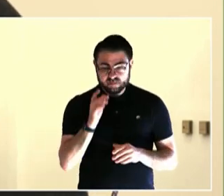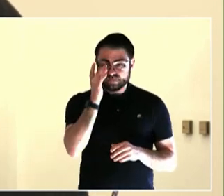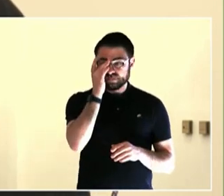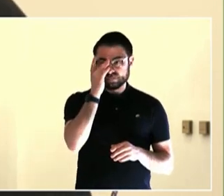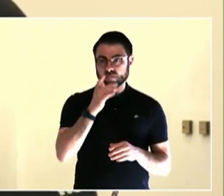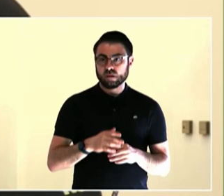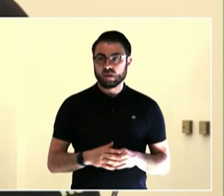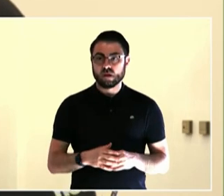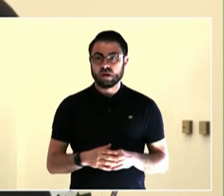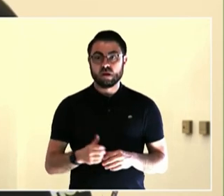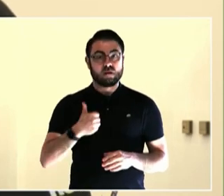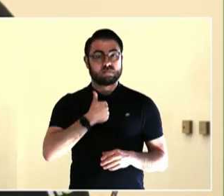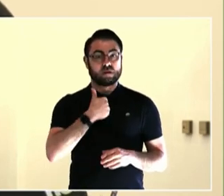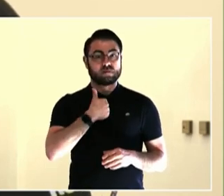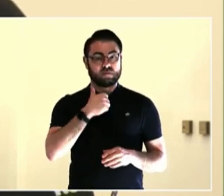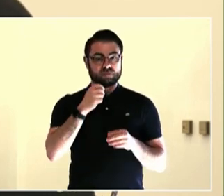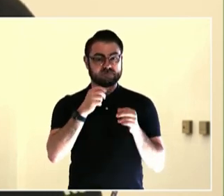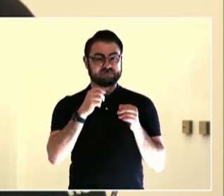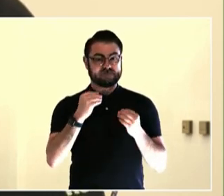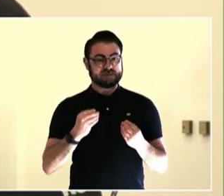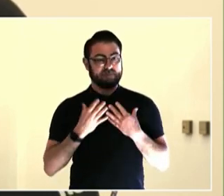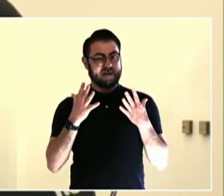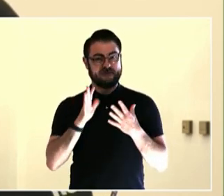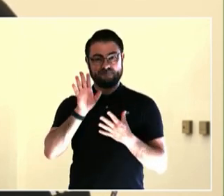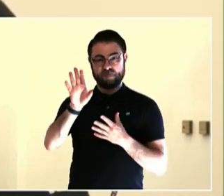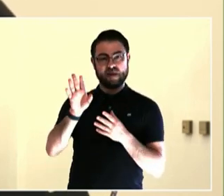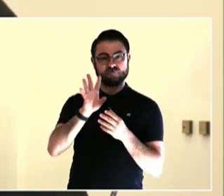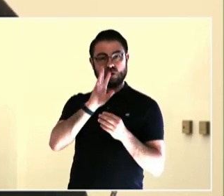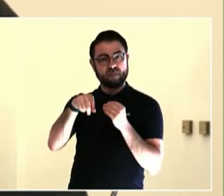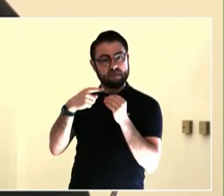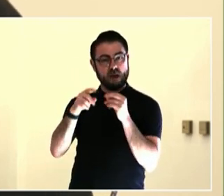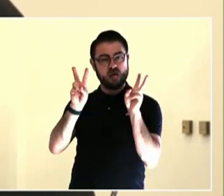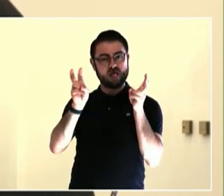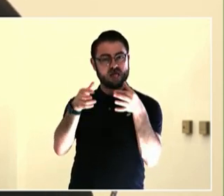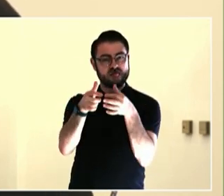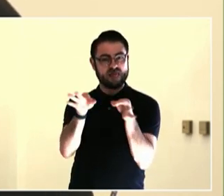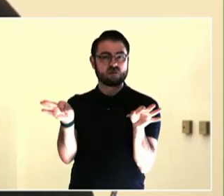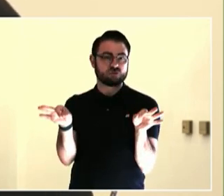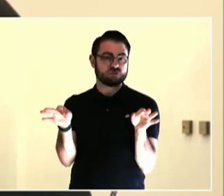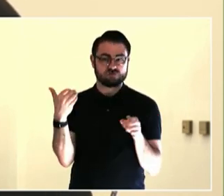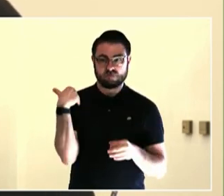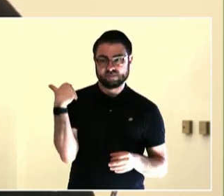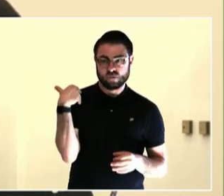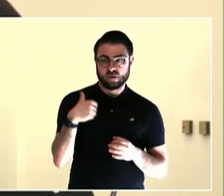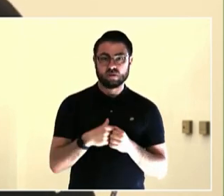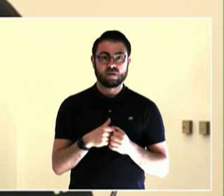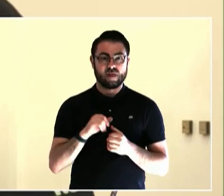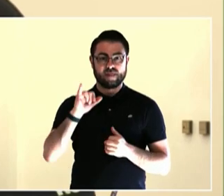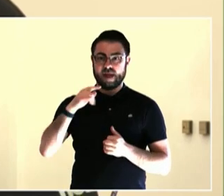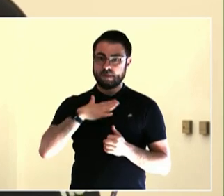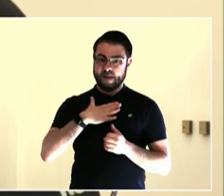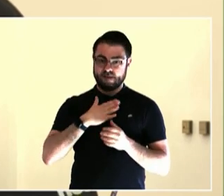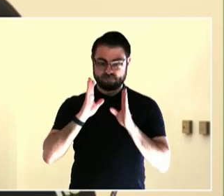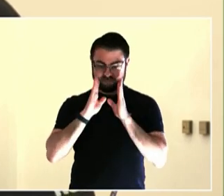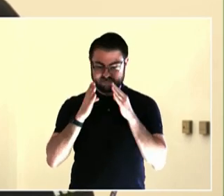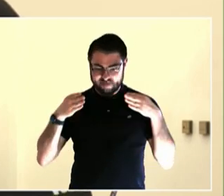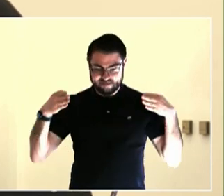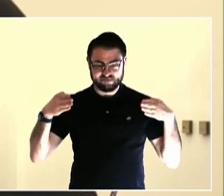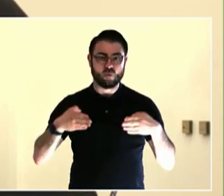last thing, and this is an old person too. Old person, sticking up for the elderly here. There's a woman, and you may